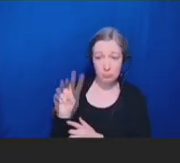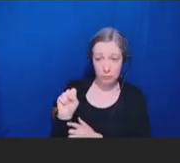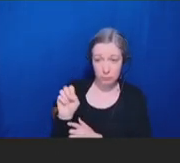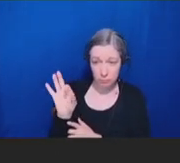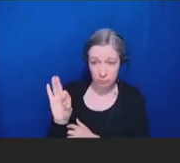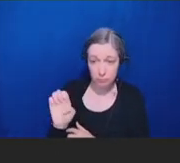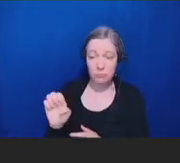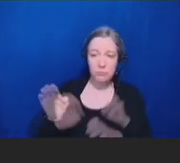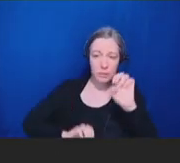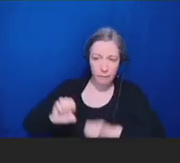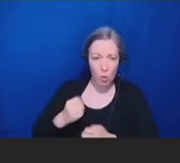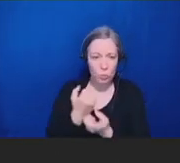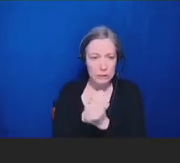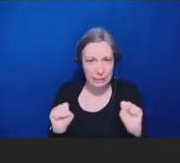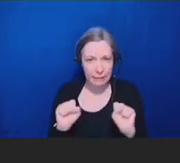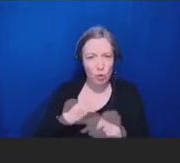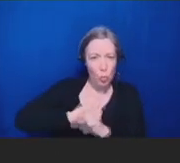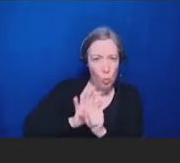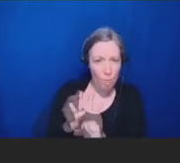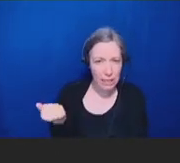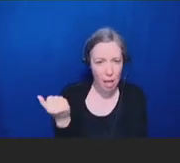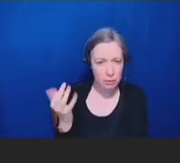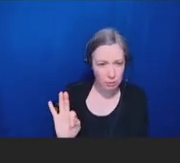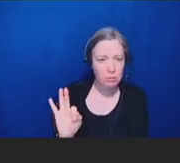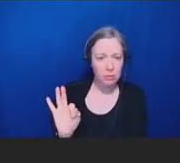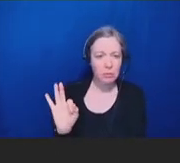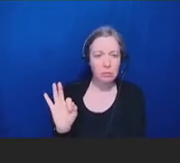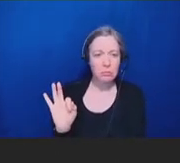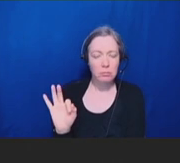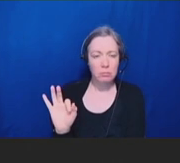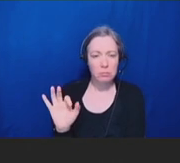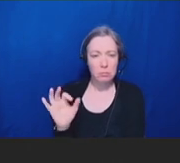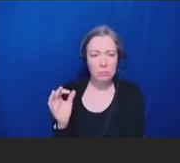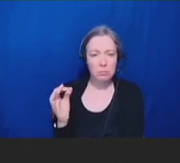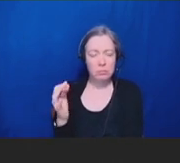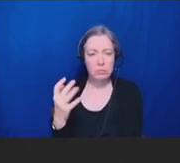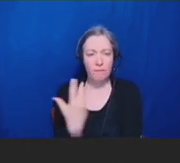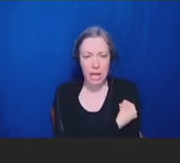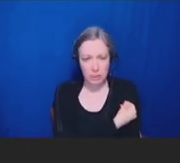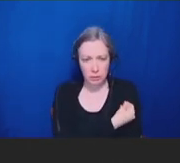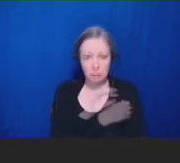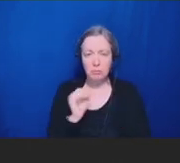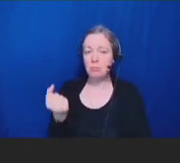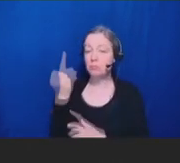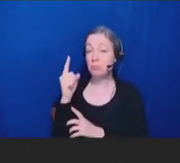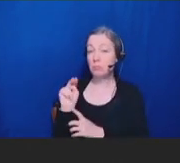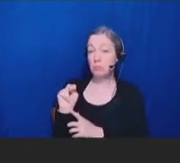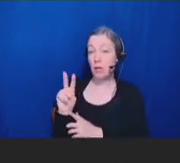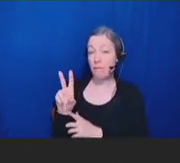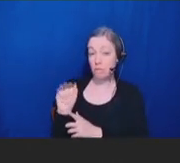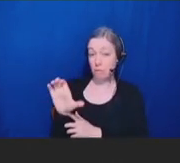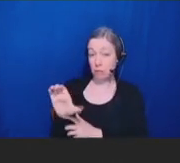vaccines, NVAC also recommends HHS use specific funding and resources to expand the system